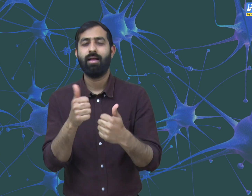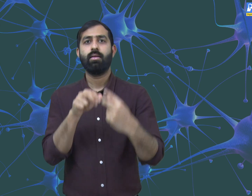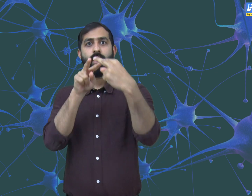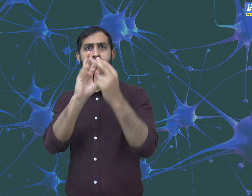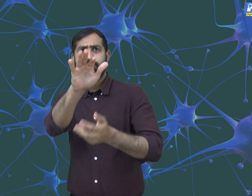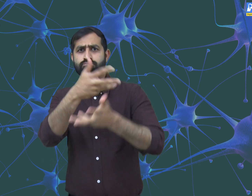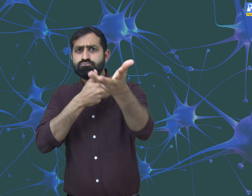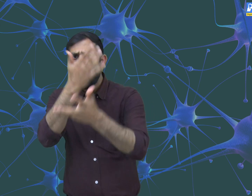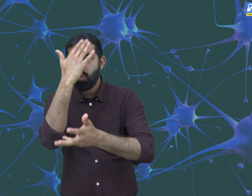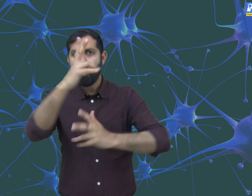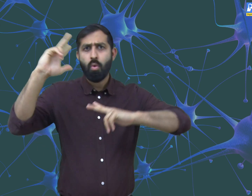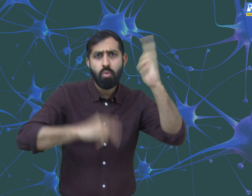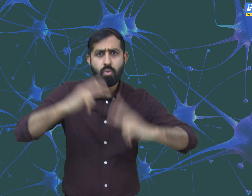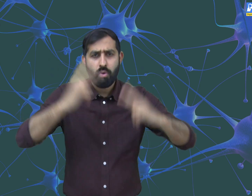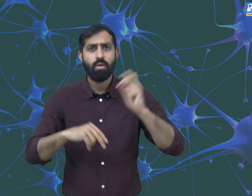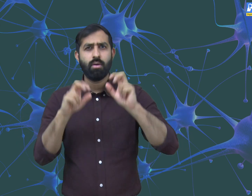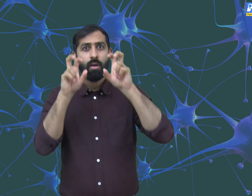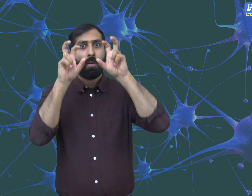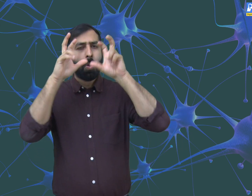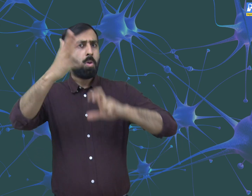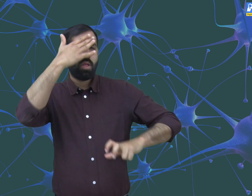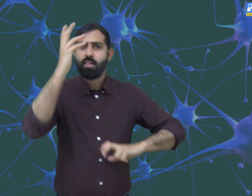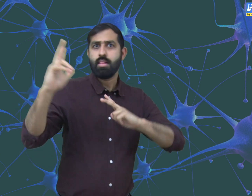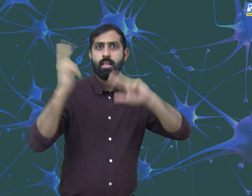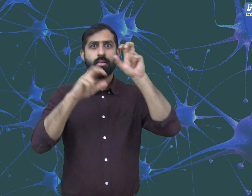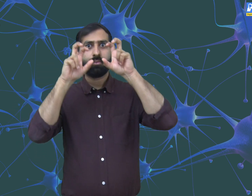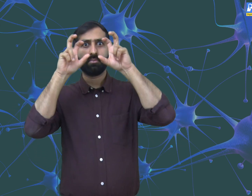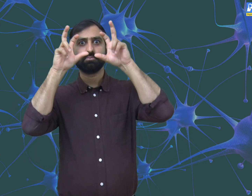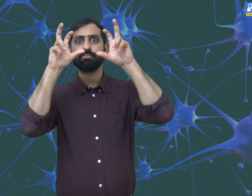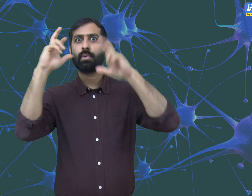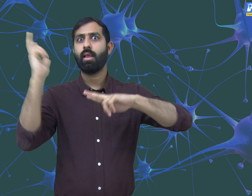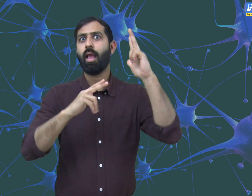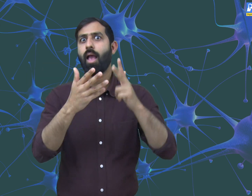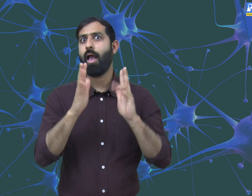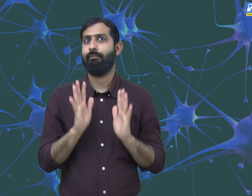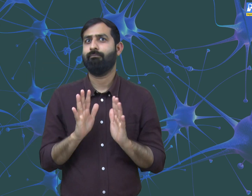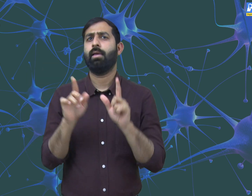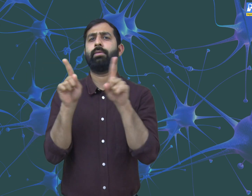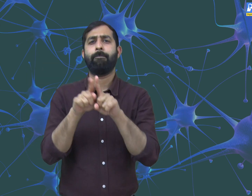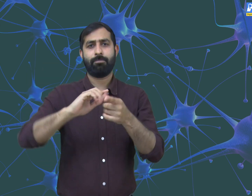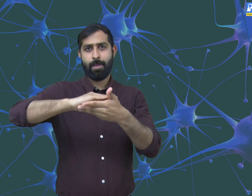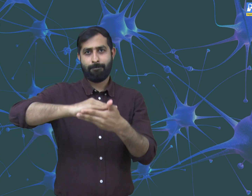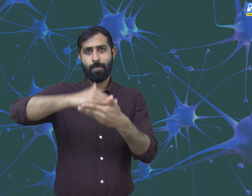However, in an interactive environment we will be active that will be the stimulus for our brain.